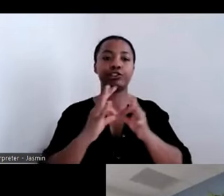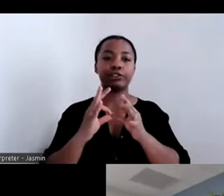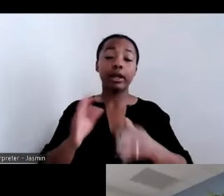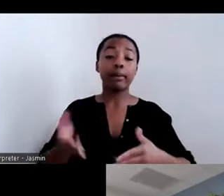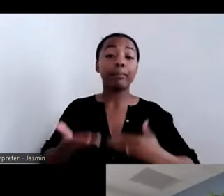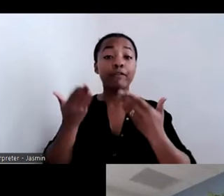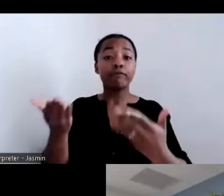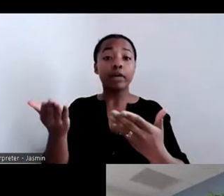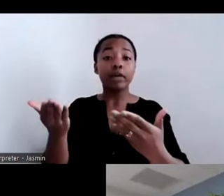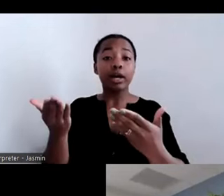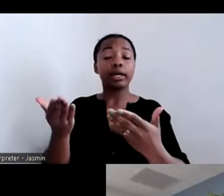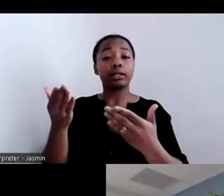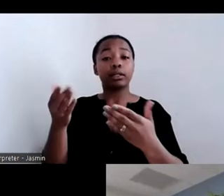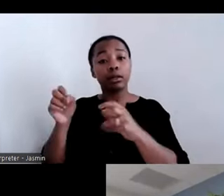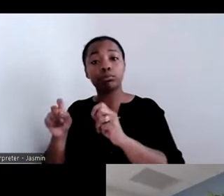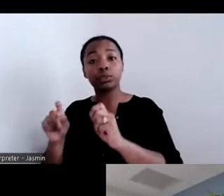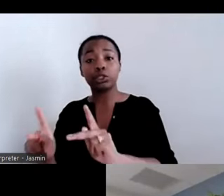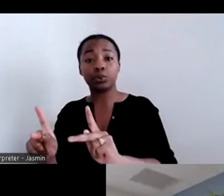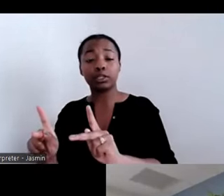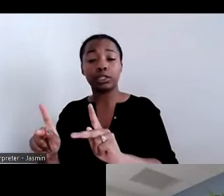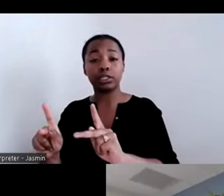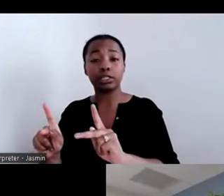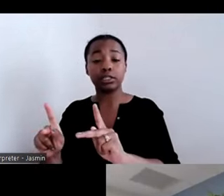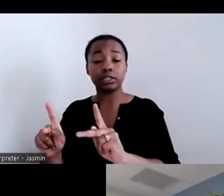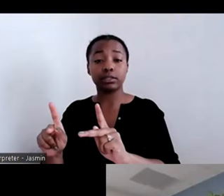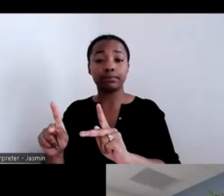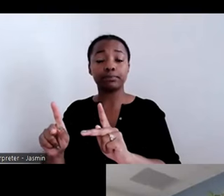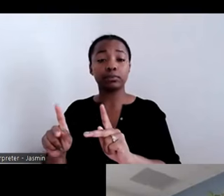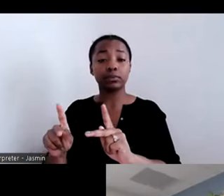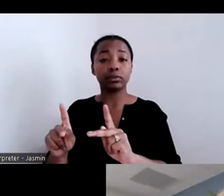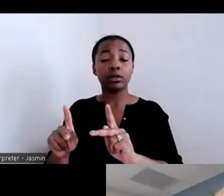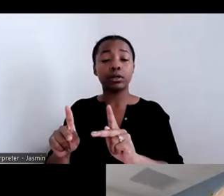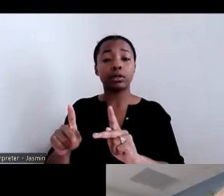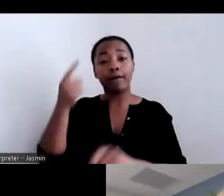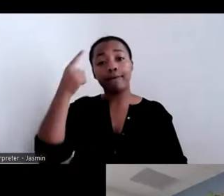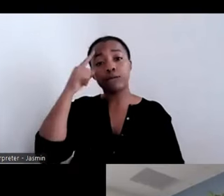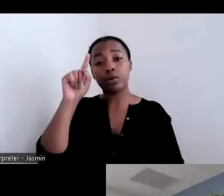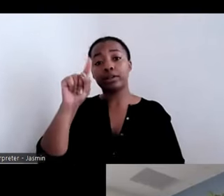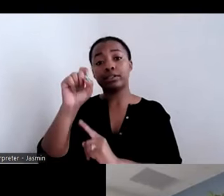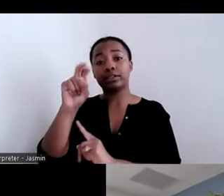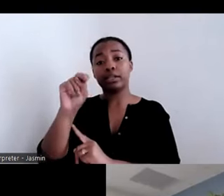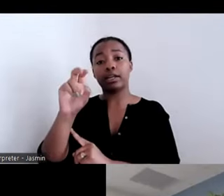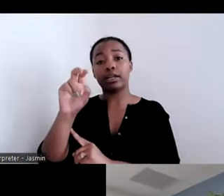rights and responsibilities of tenancy in communities of their choosing. Those are